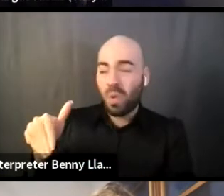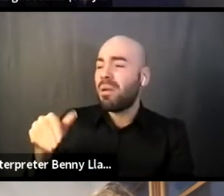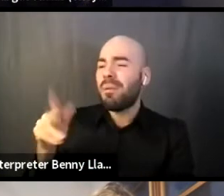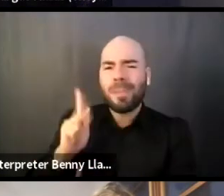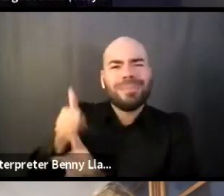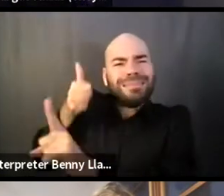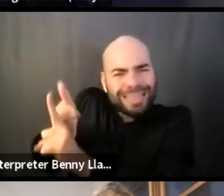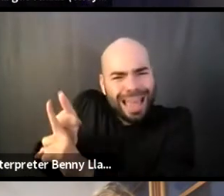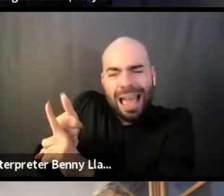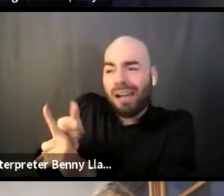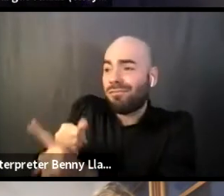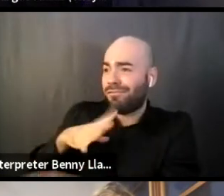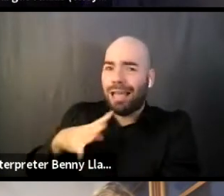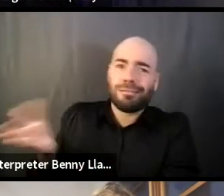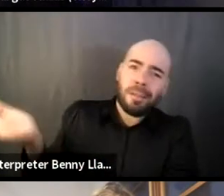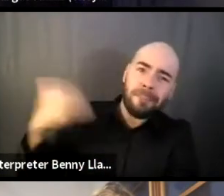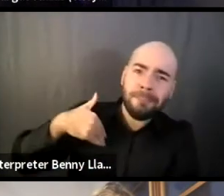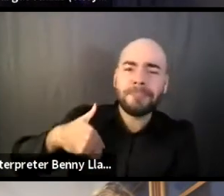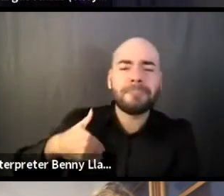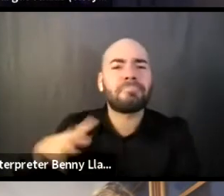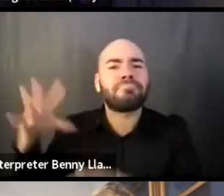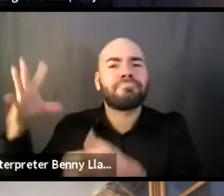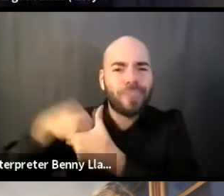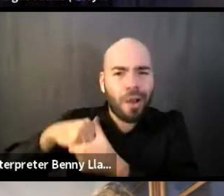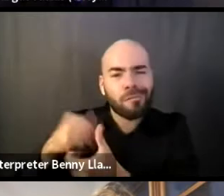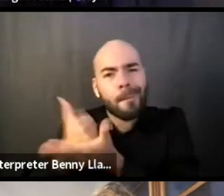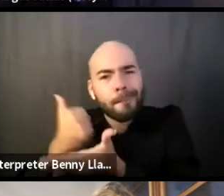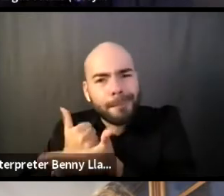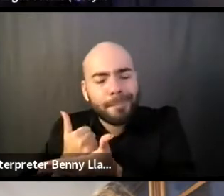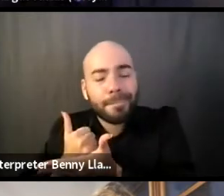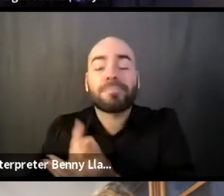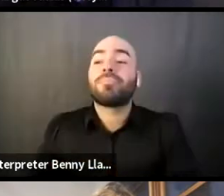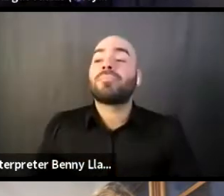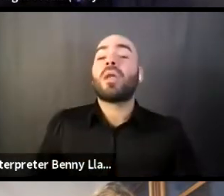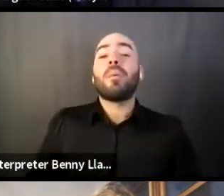inside of their medium, but also like I, as one individual